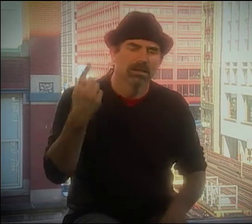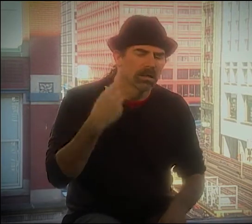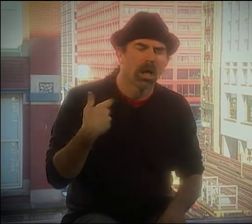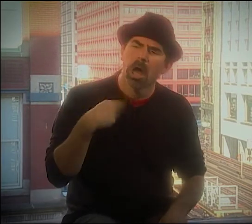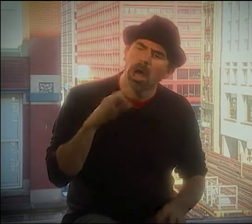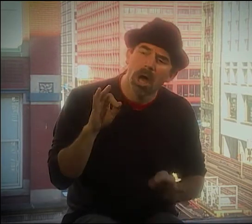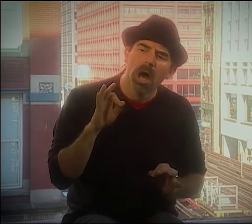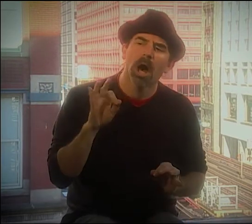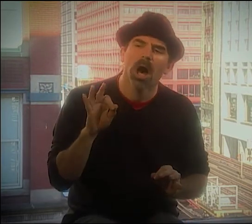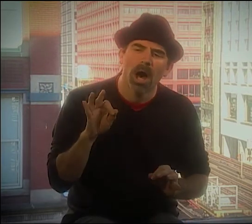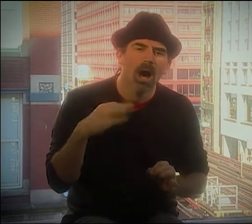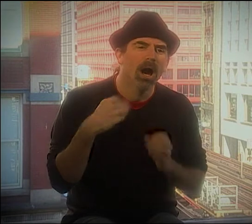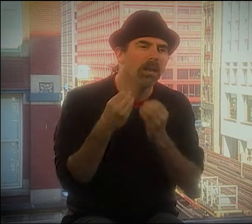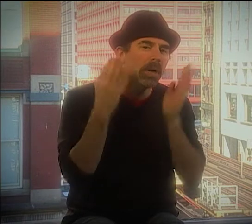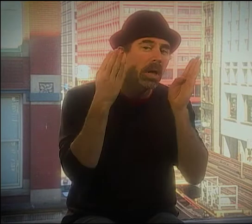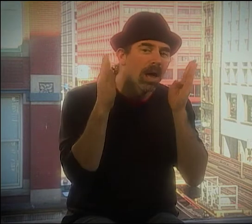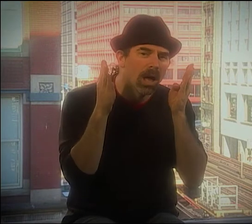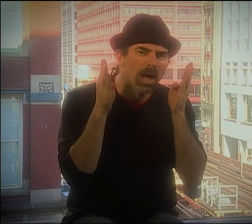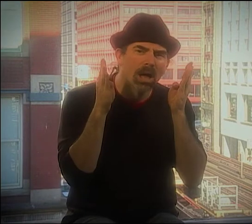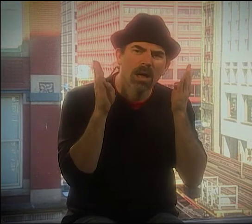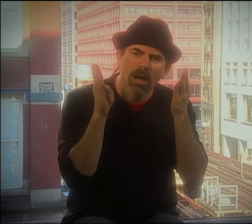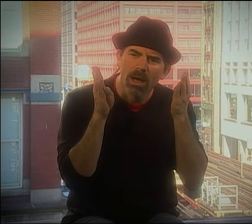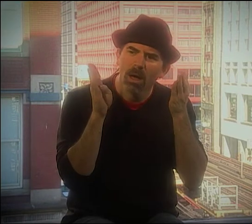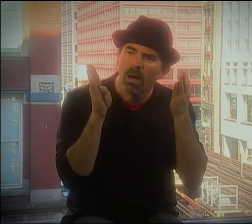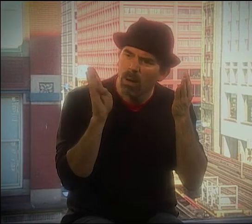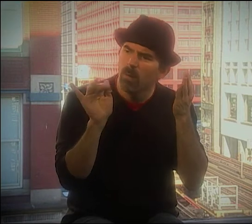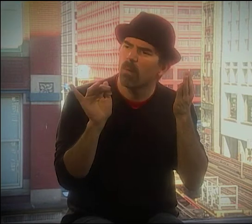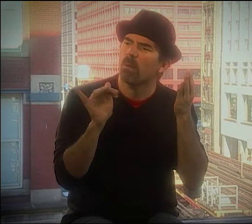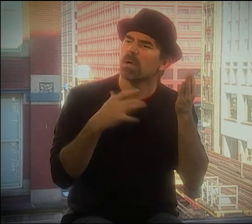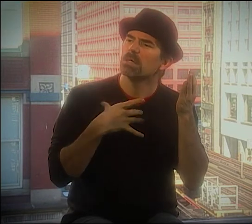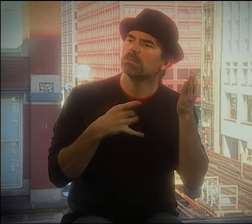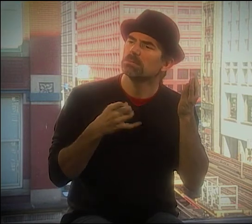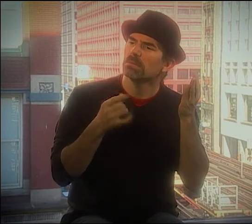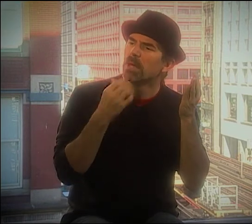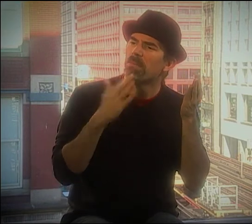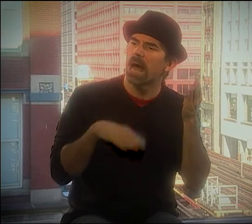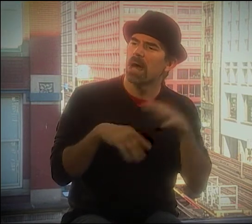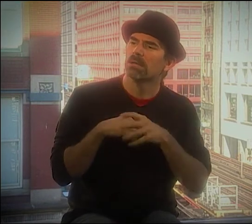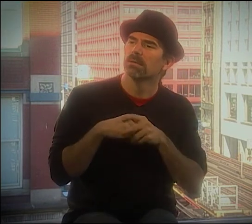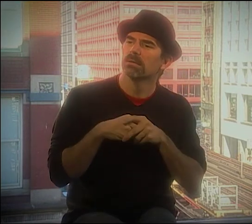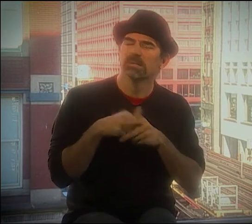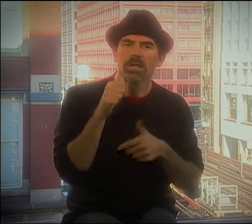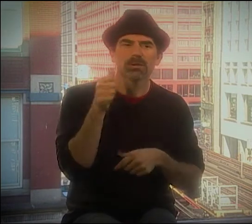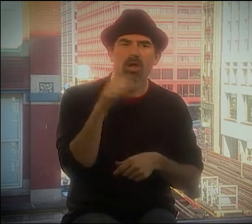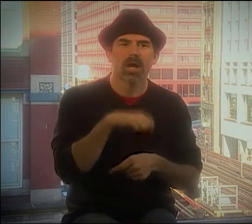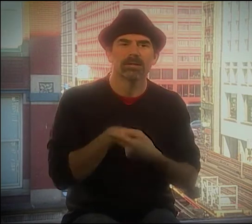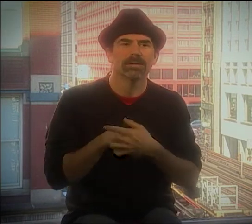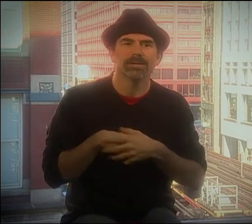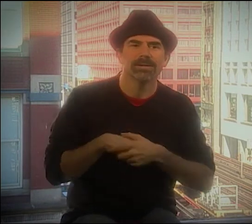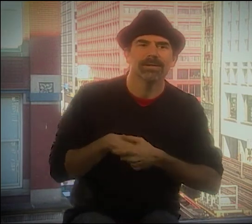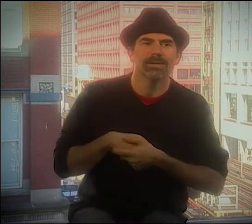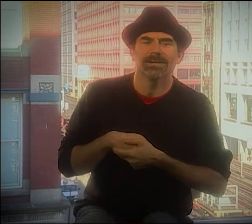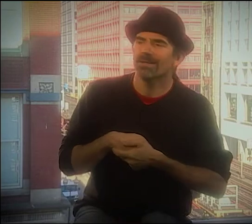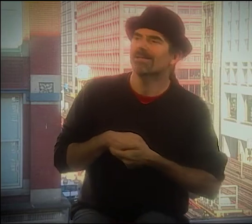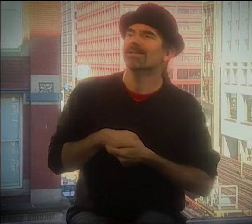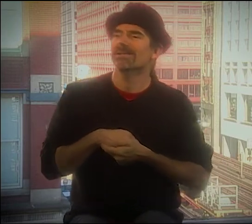SO HE'D GO, "YOU KNOW, THERE'S THIS, THERE'S THAT." HE'D ASK ME ALL THESE QUESTIONS. AND I STARTED TO LOOK AT THINGS IN A DIFFERENT WAY.